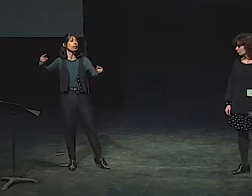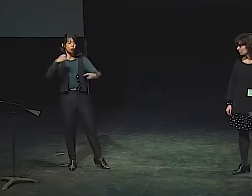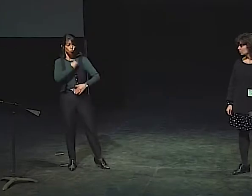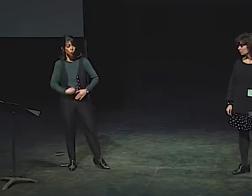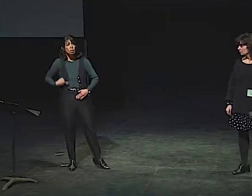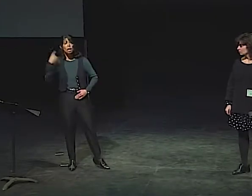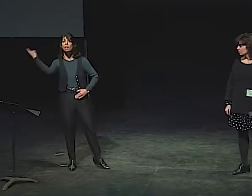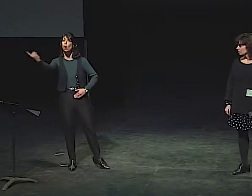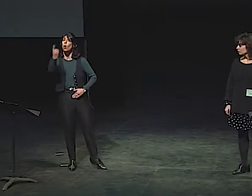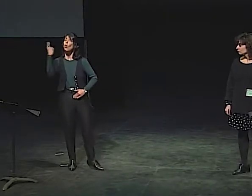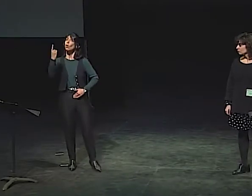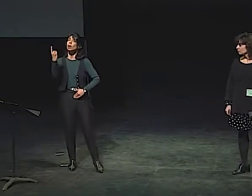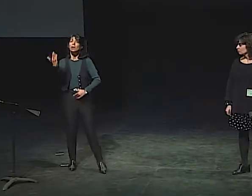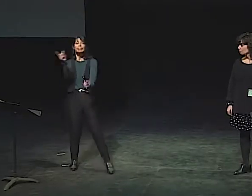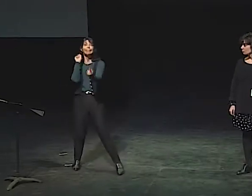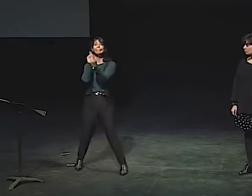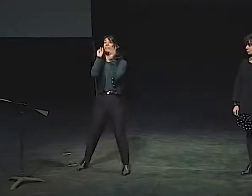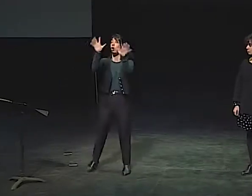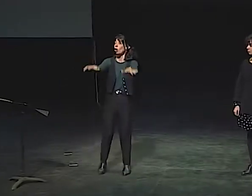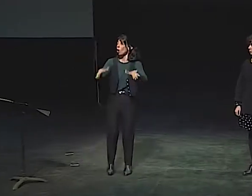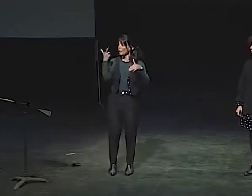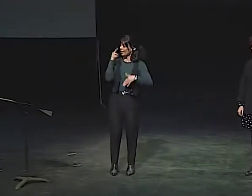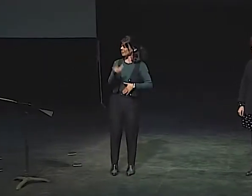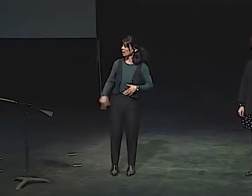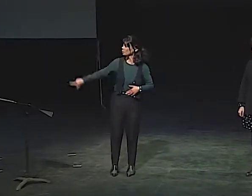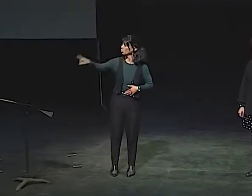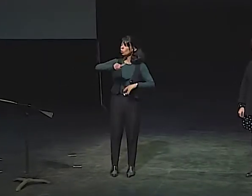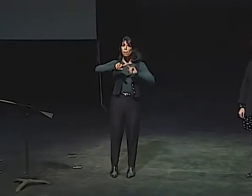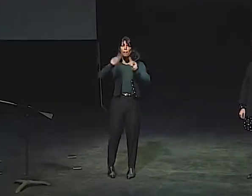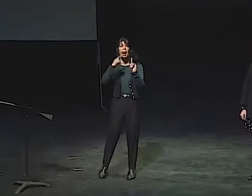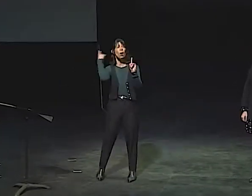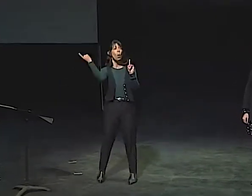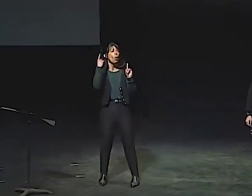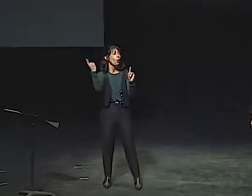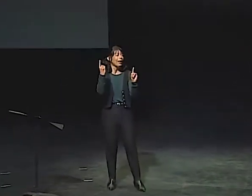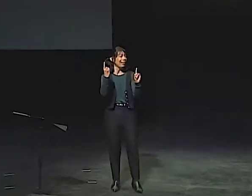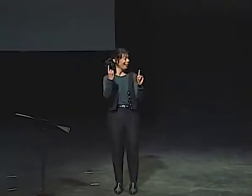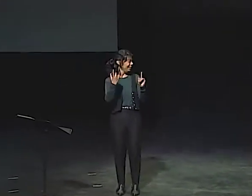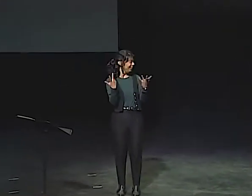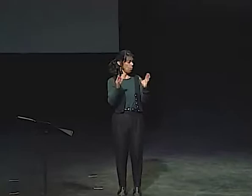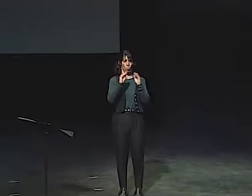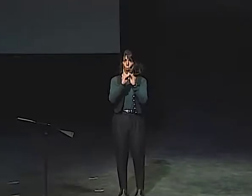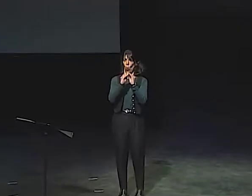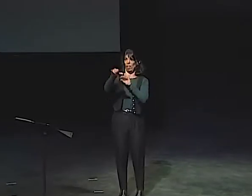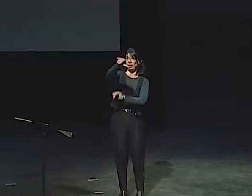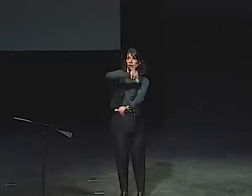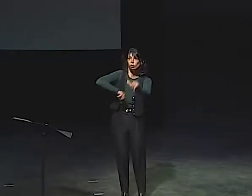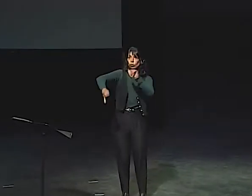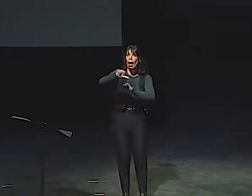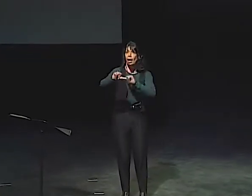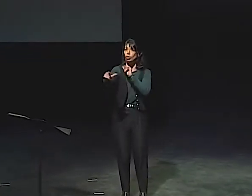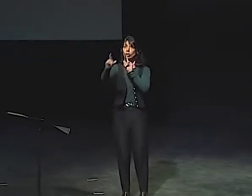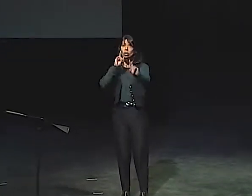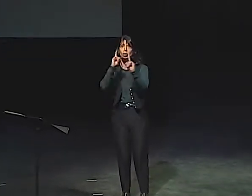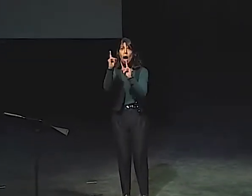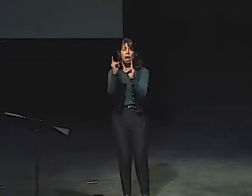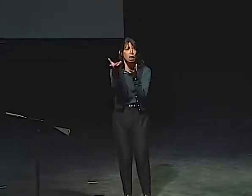BACK IN 1977 UNTIL NOW, JULIANNA'S ALSO DONE THE BAG LADY,